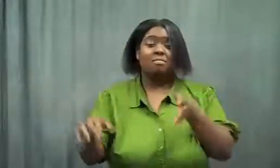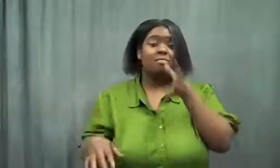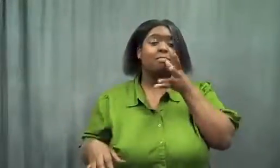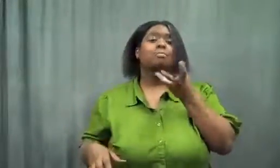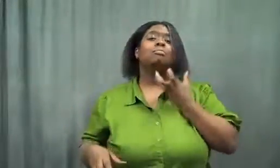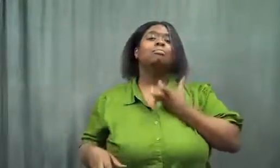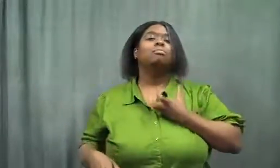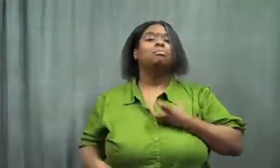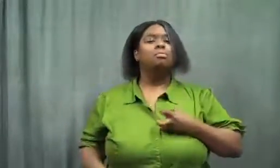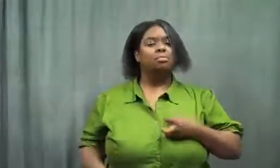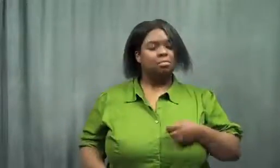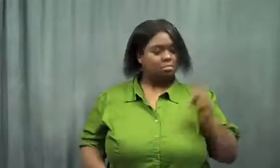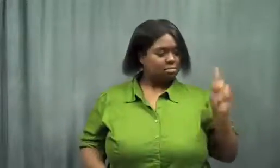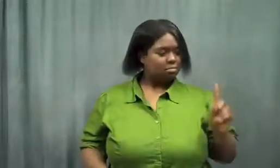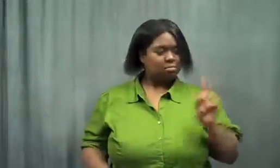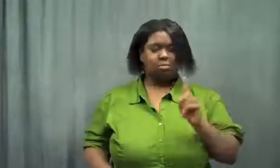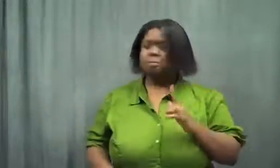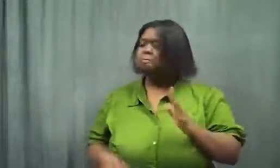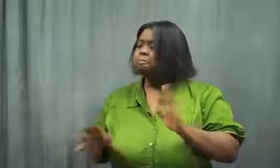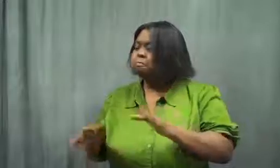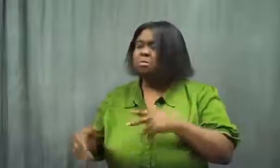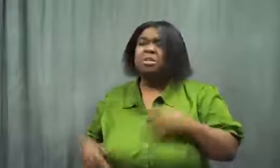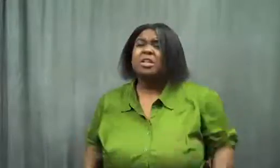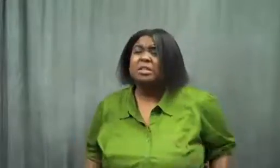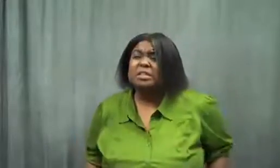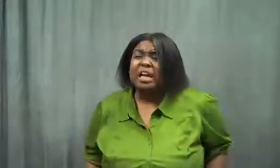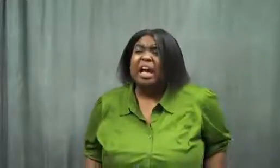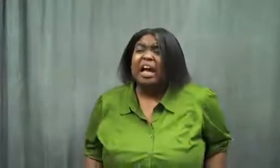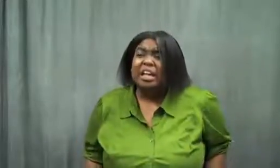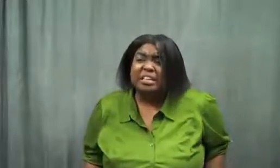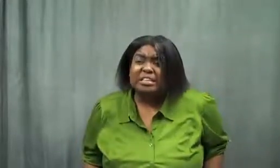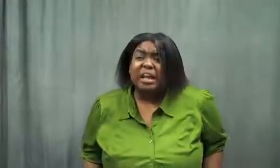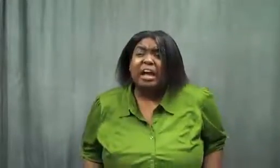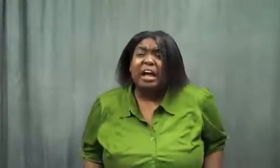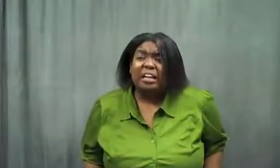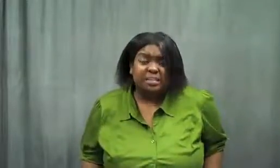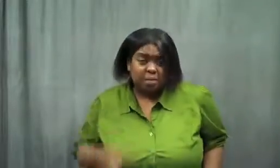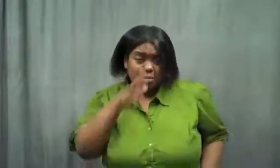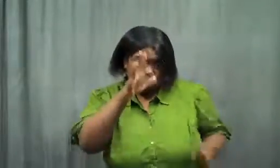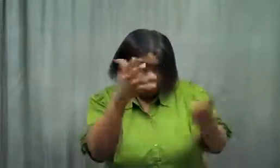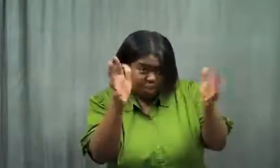She didn't say anything. She came in, and asked if I was finished.